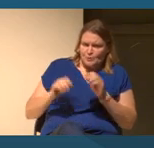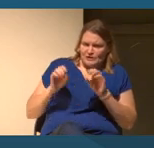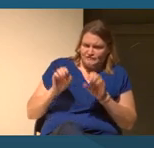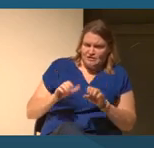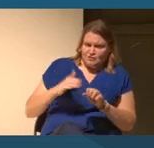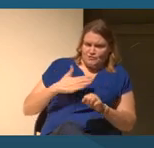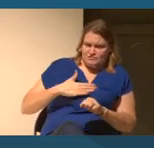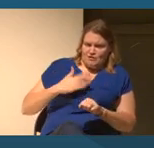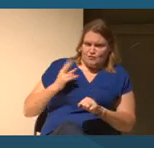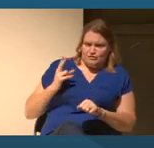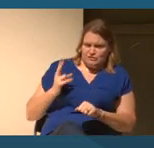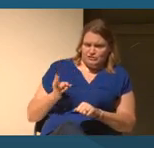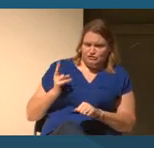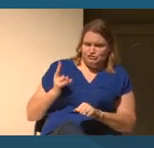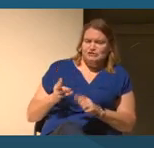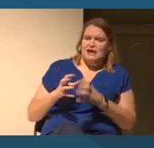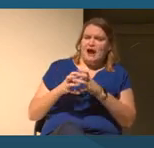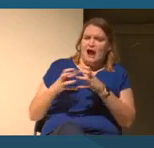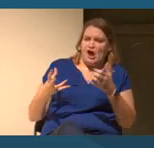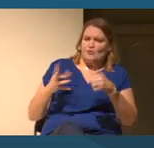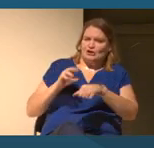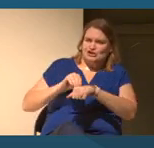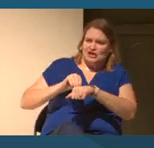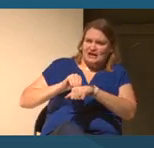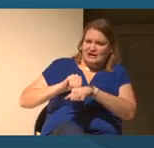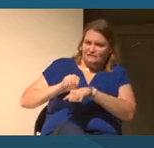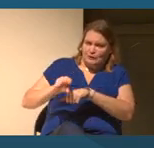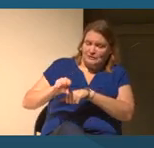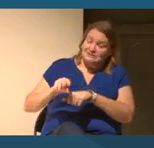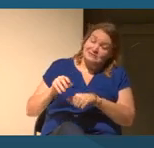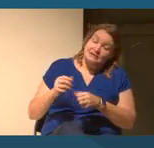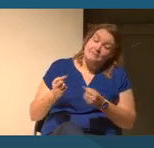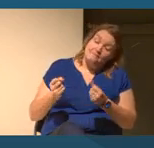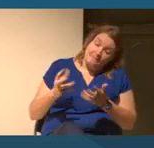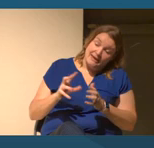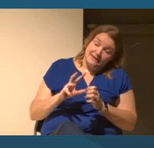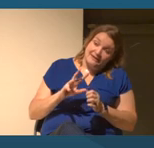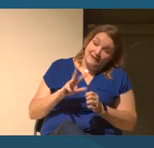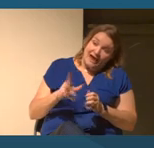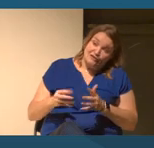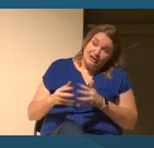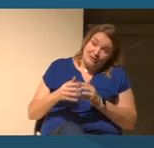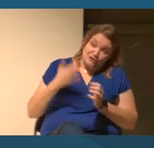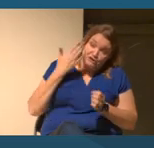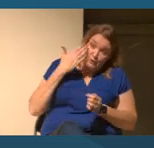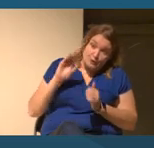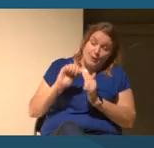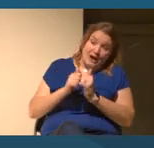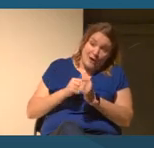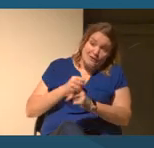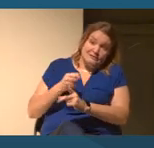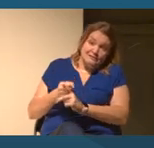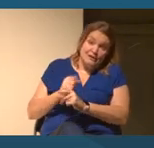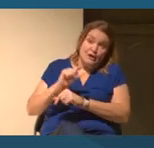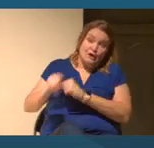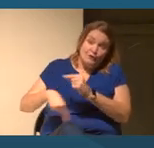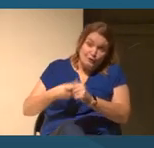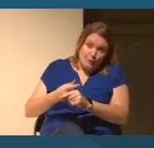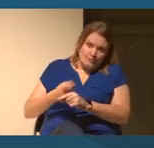how much it has influenced which African-Americans tend not to know global history in many places around the world.